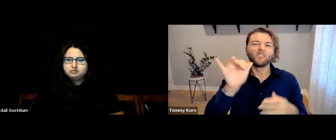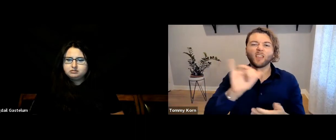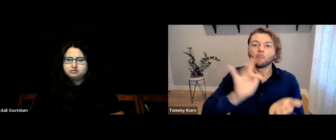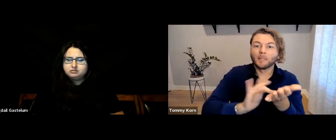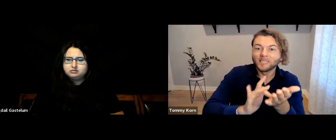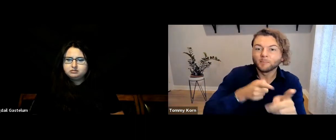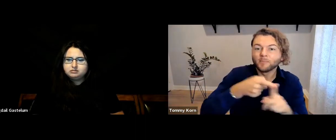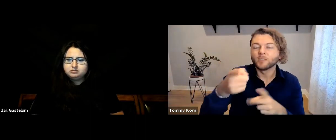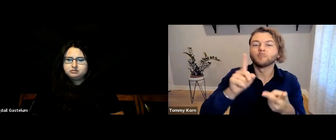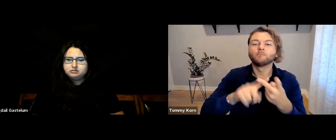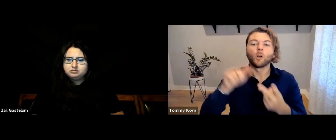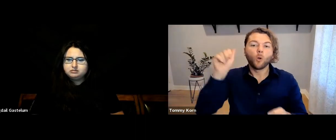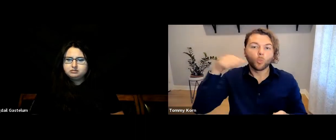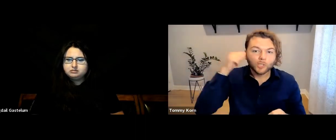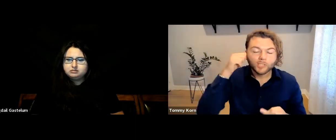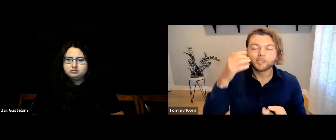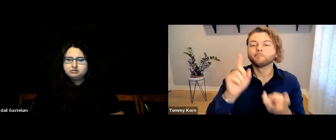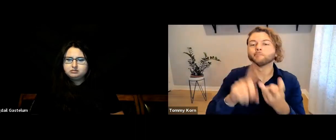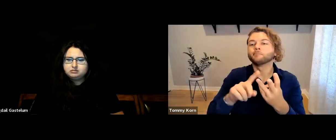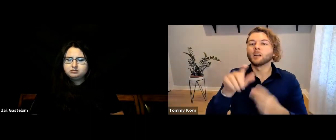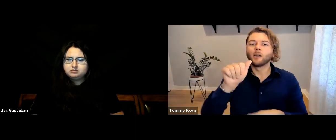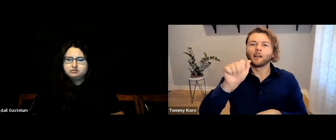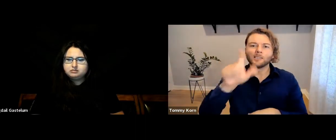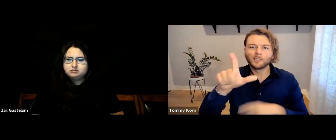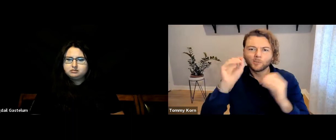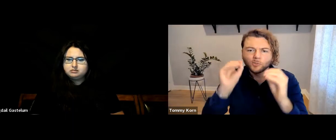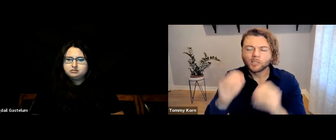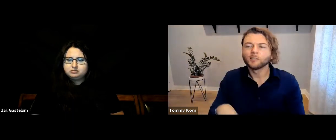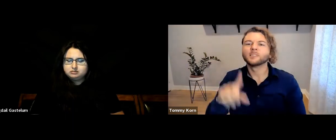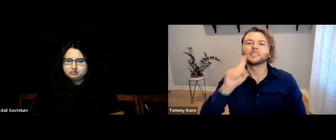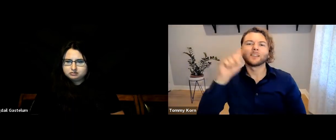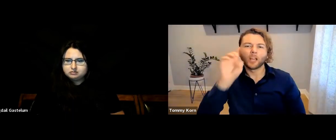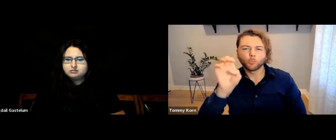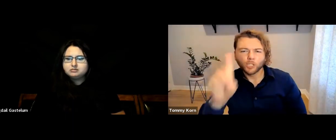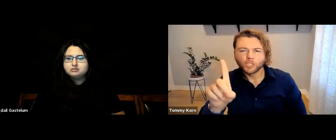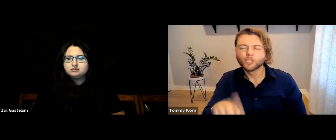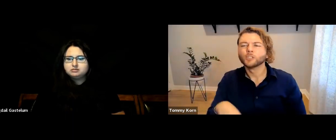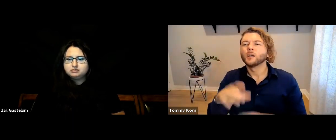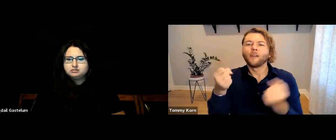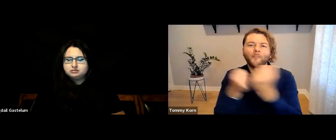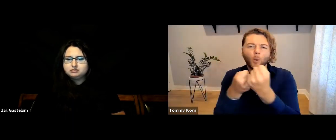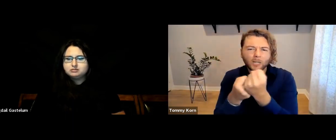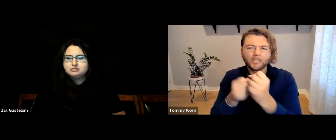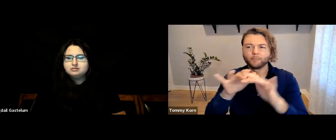like medical professionals, audiologists, ASL teachers, Deaf educators, and advocates,